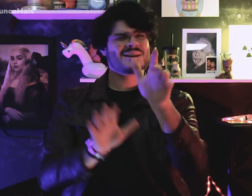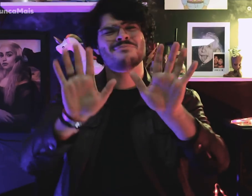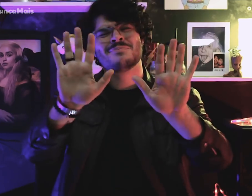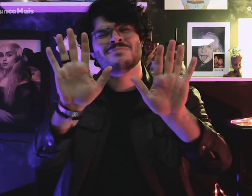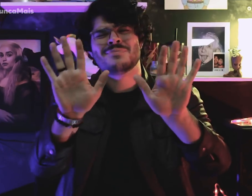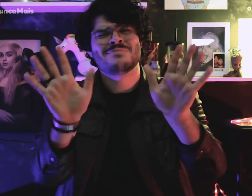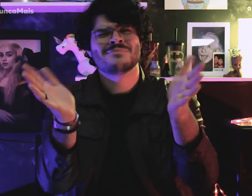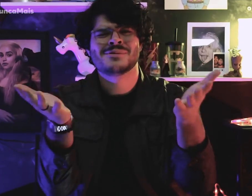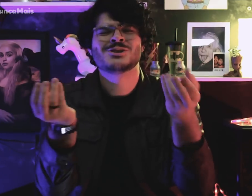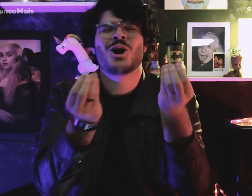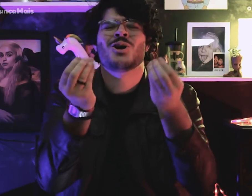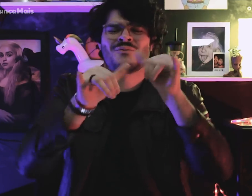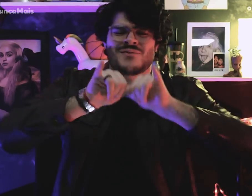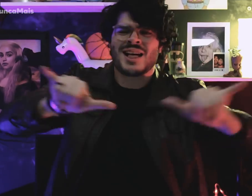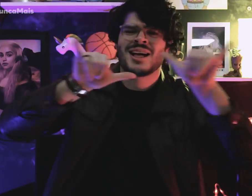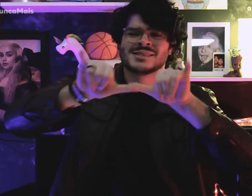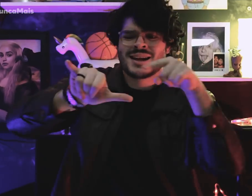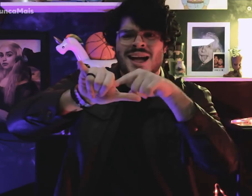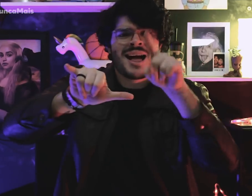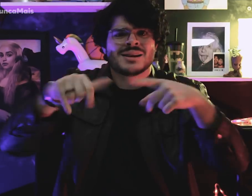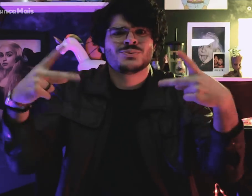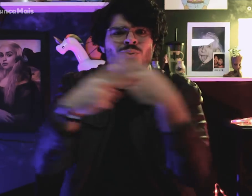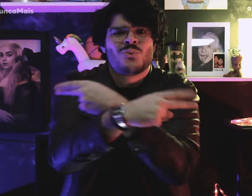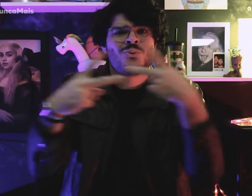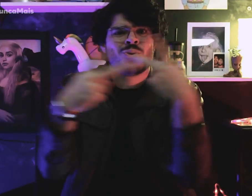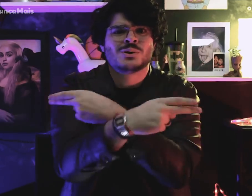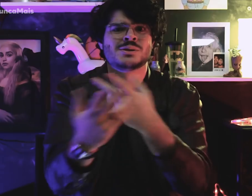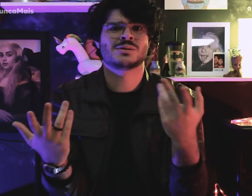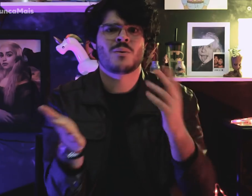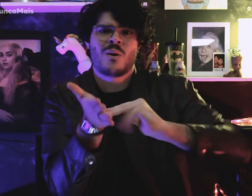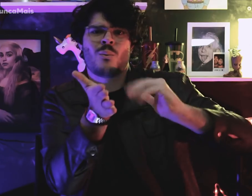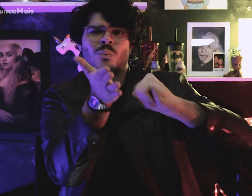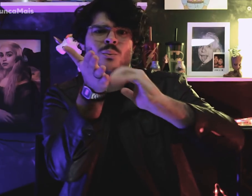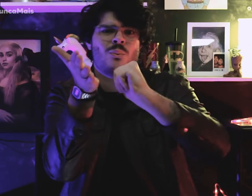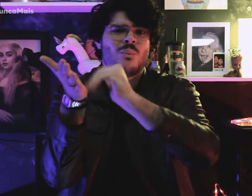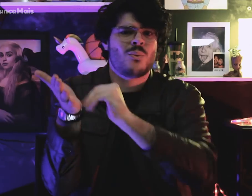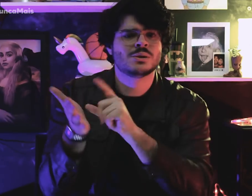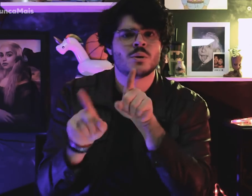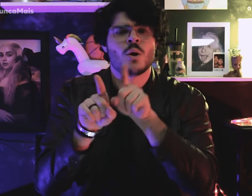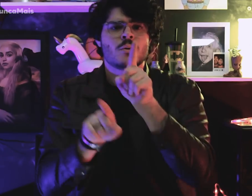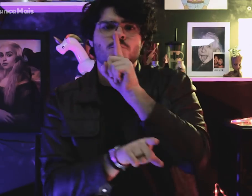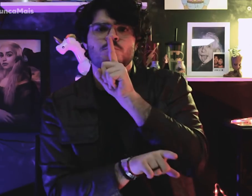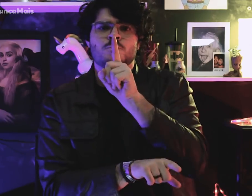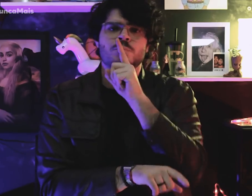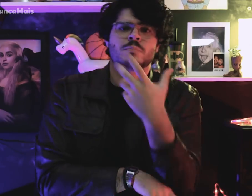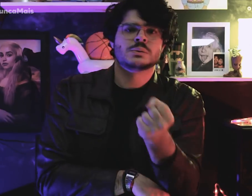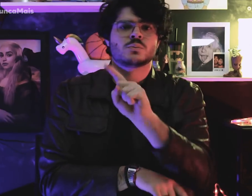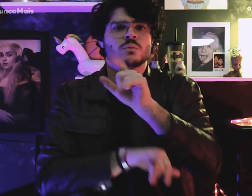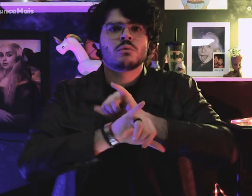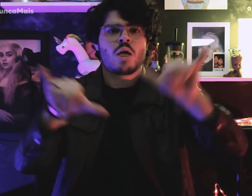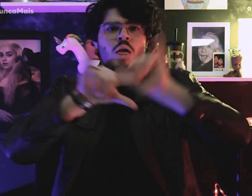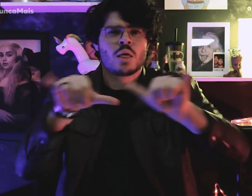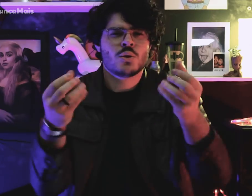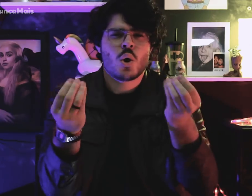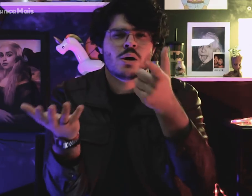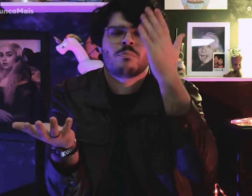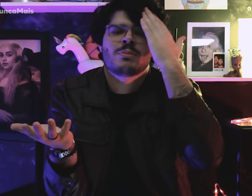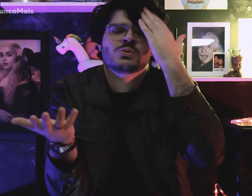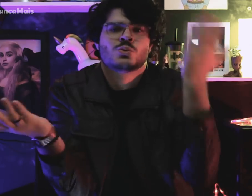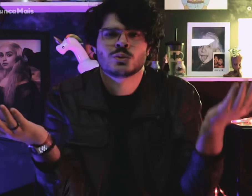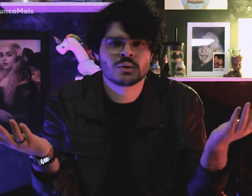but how does the press would you advertise being censored?